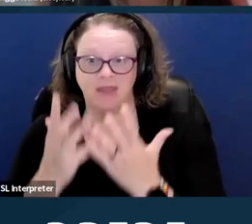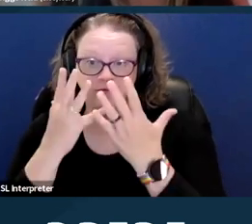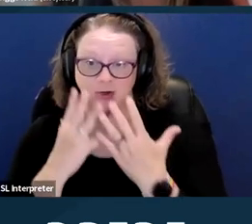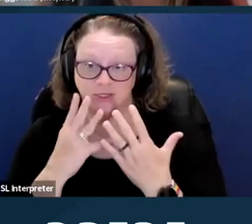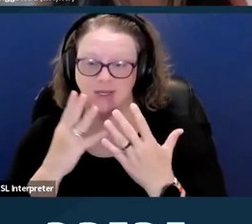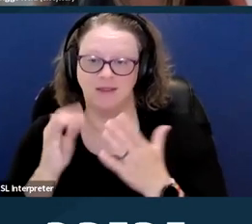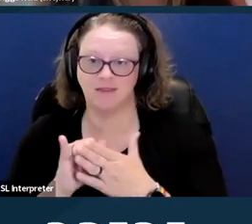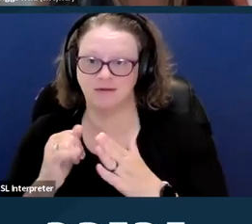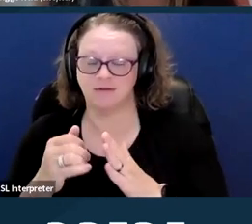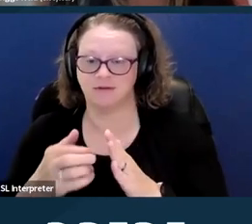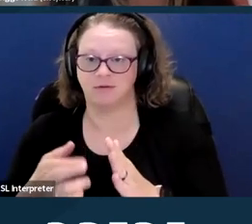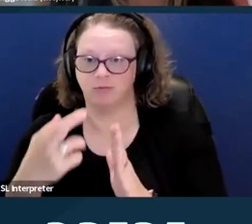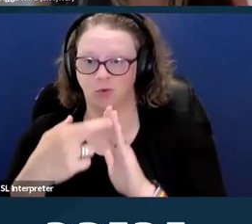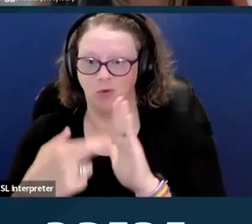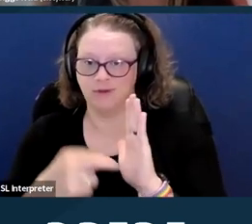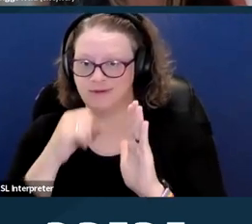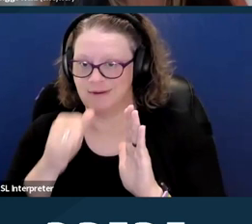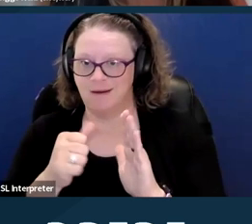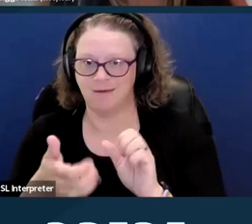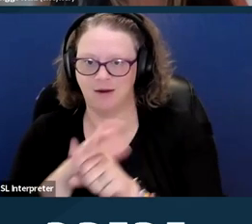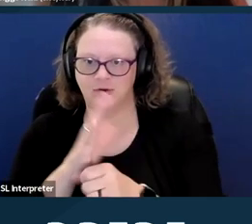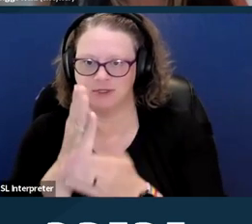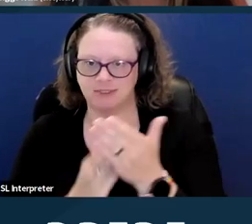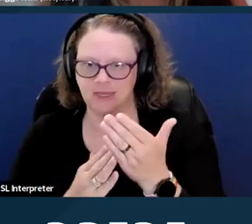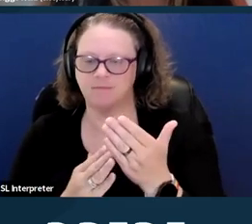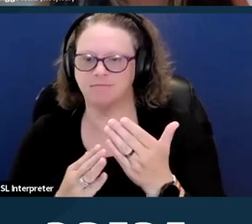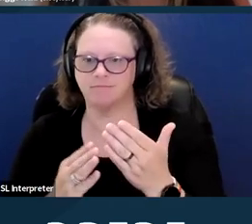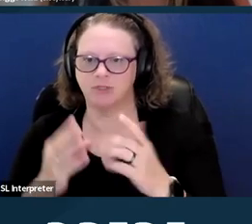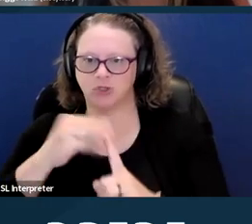some circumstances of pregnancy criminalization that are very common,